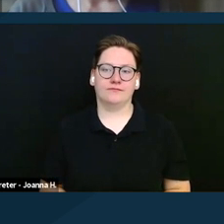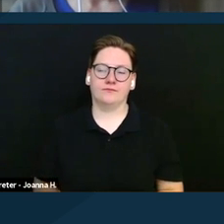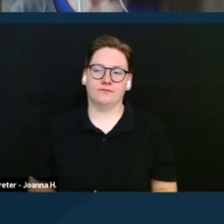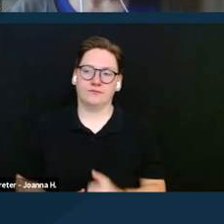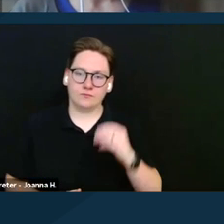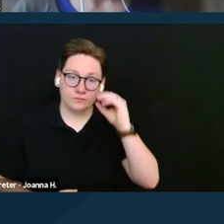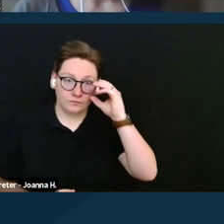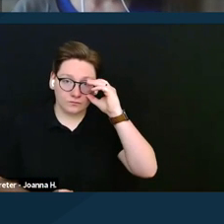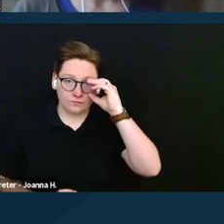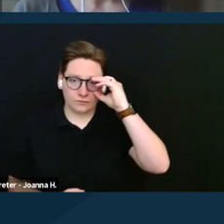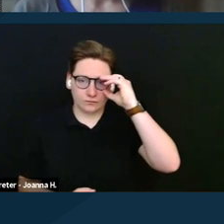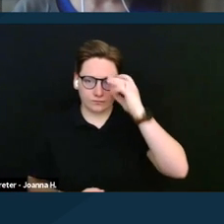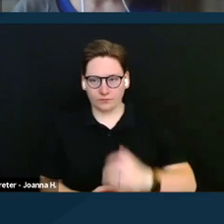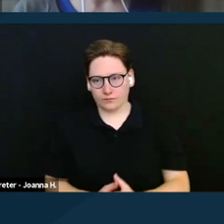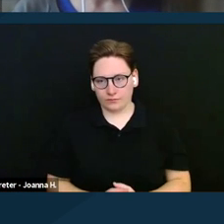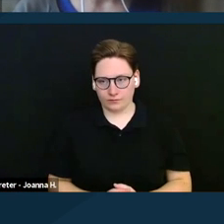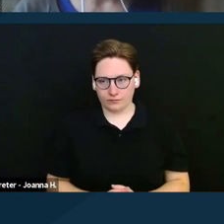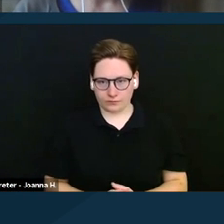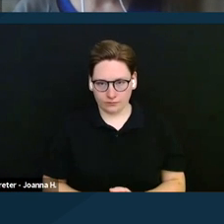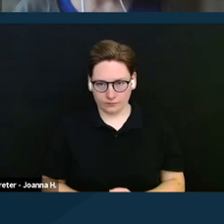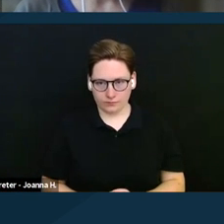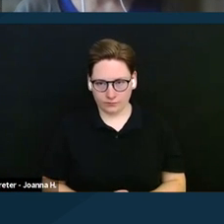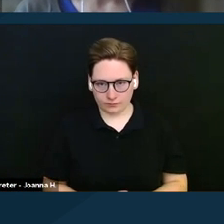If an SSI beneficiary is married to a spouse